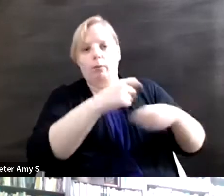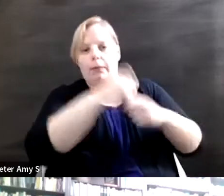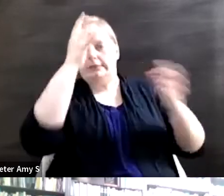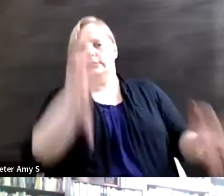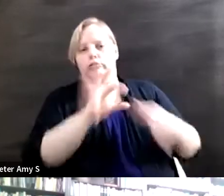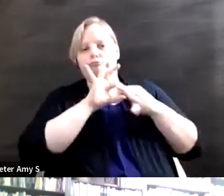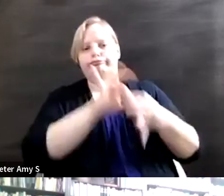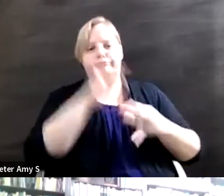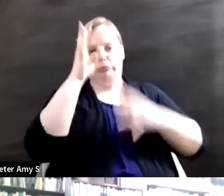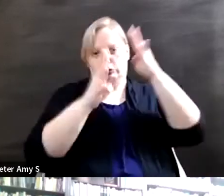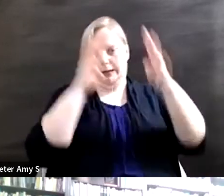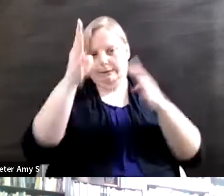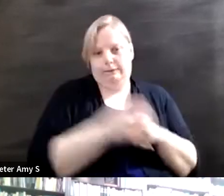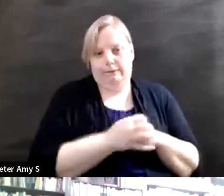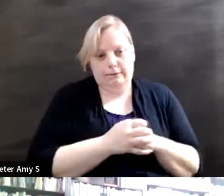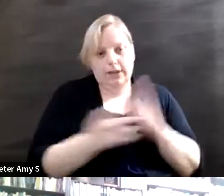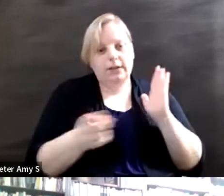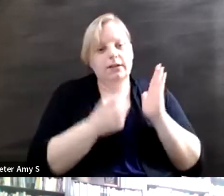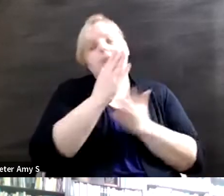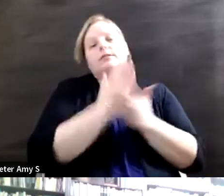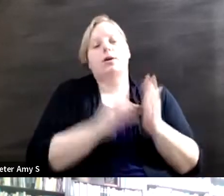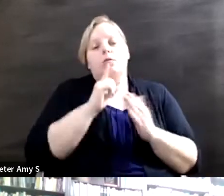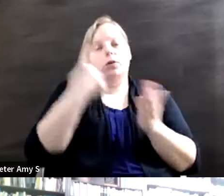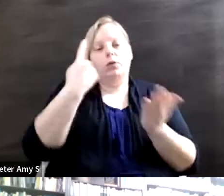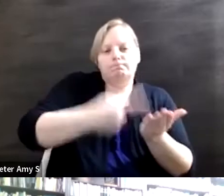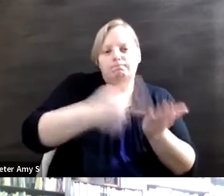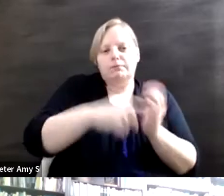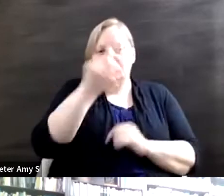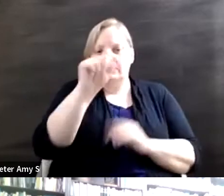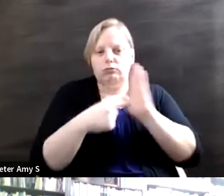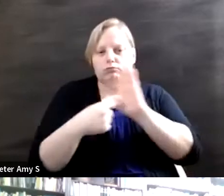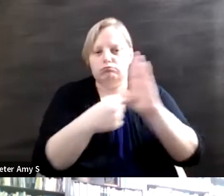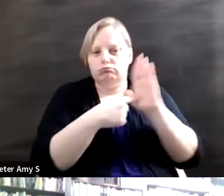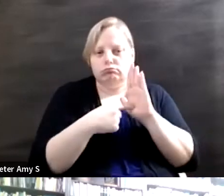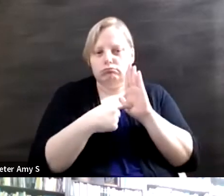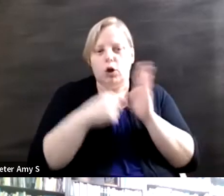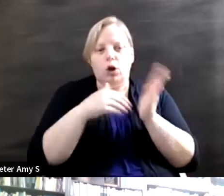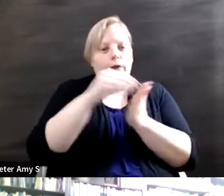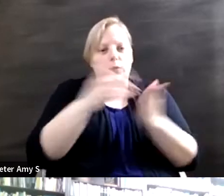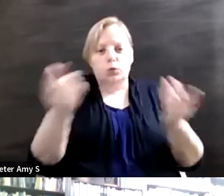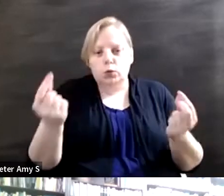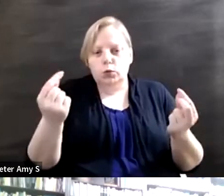I think some of it is when we look at disability representation we often look at it like, you know,